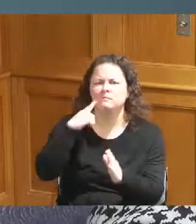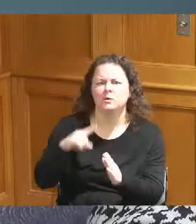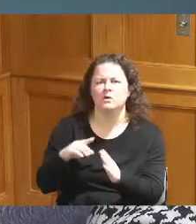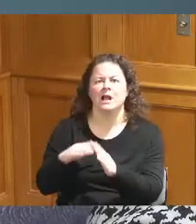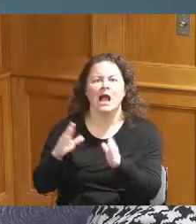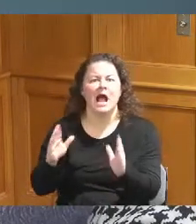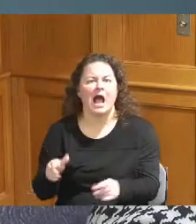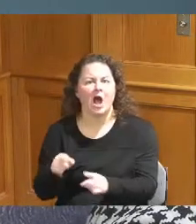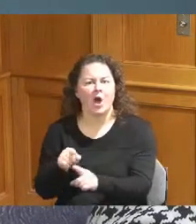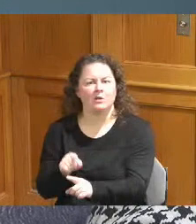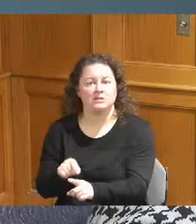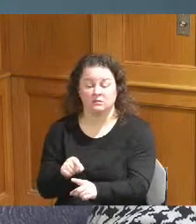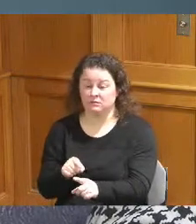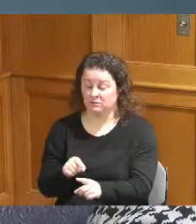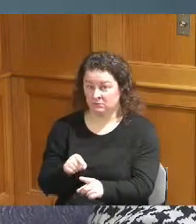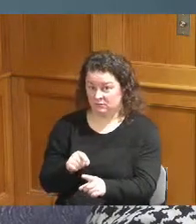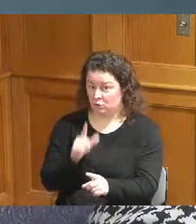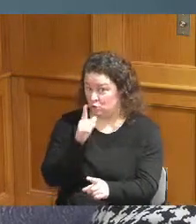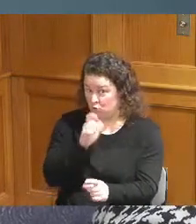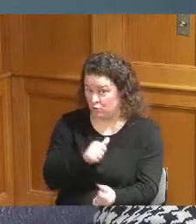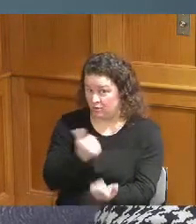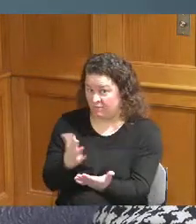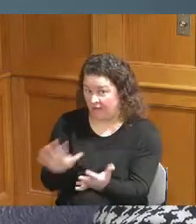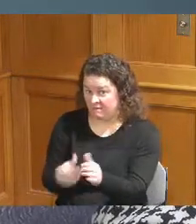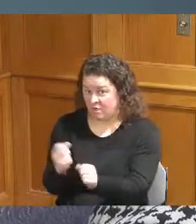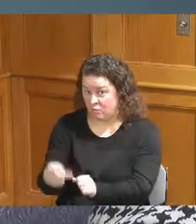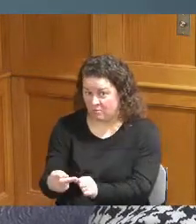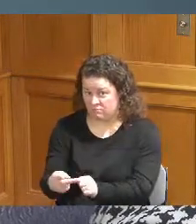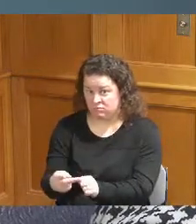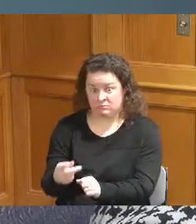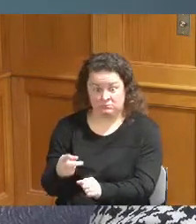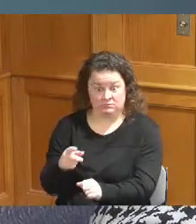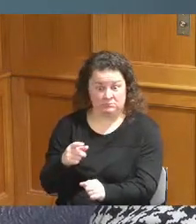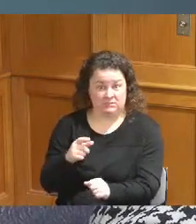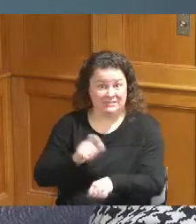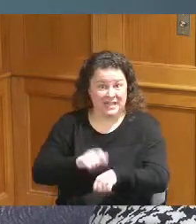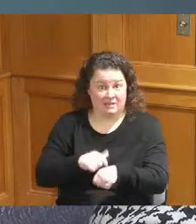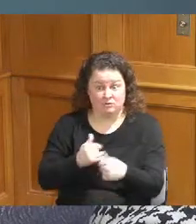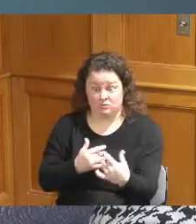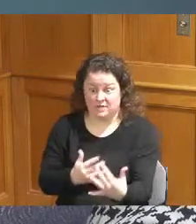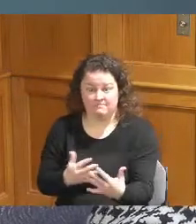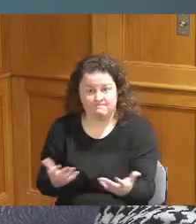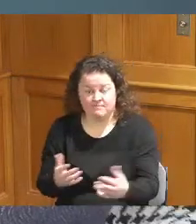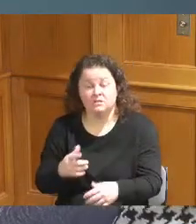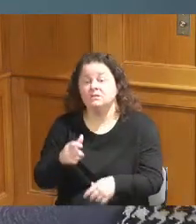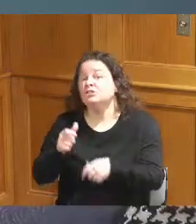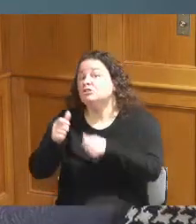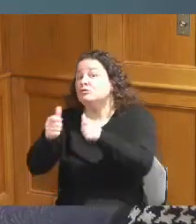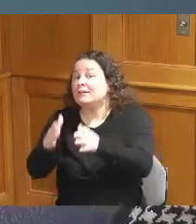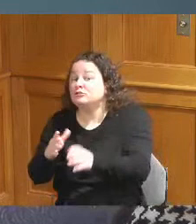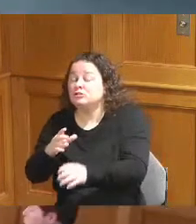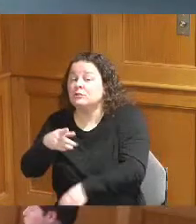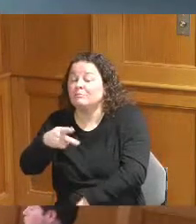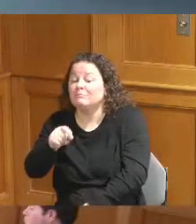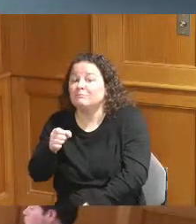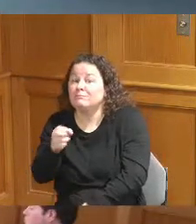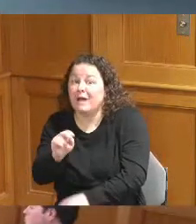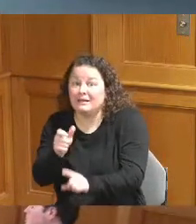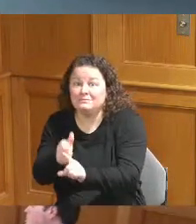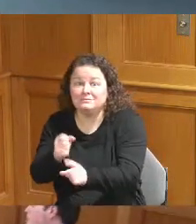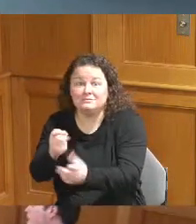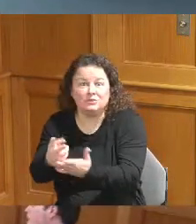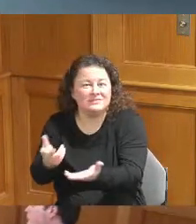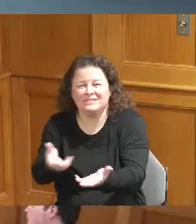long are we waiting for the follow-up would it be Director Patton who is that the minister I